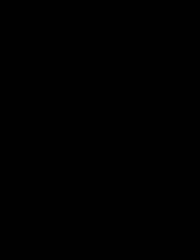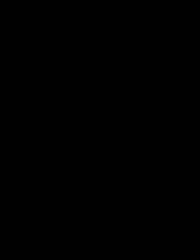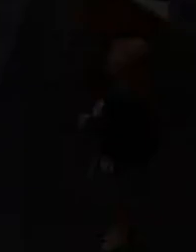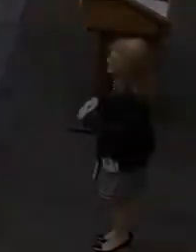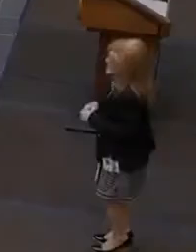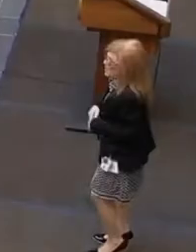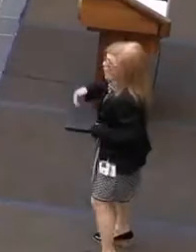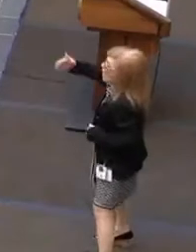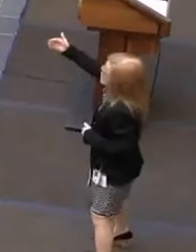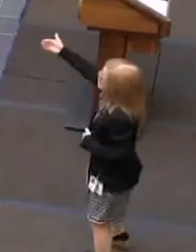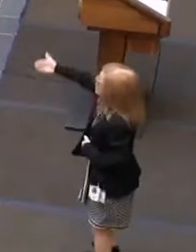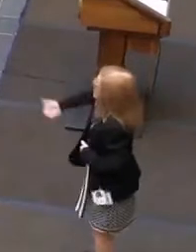Good morning!